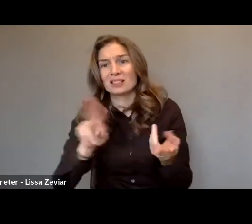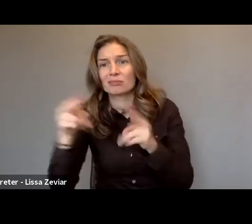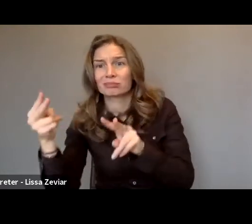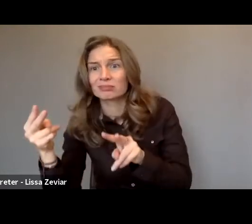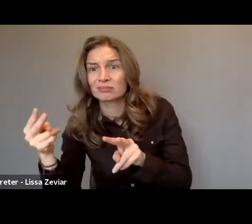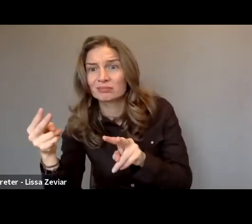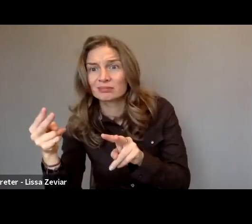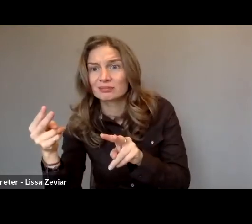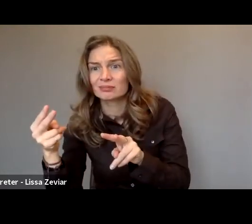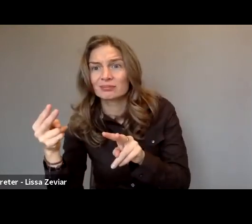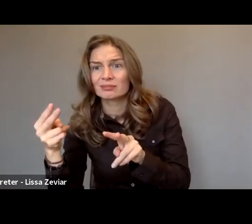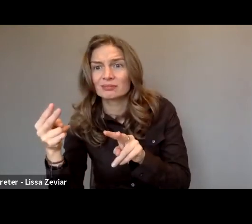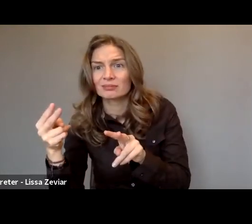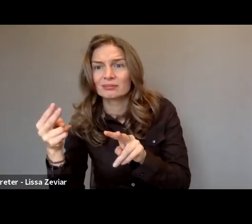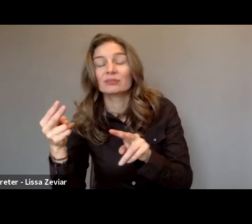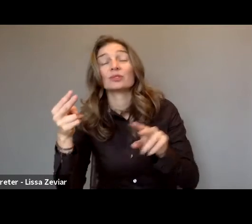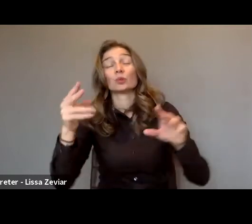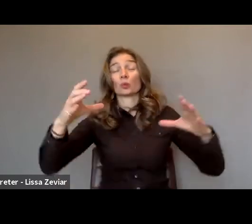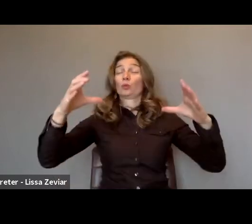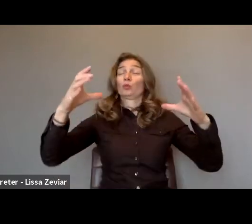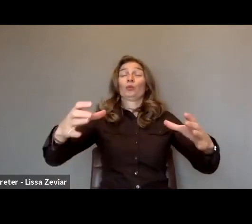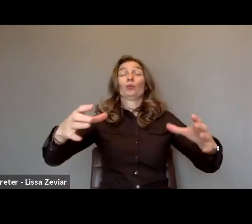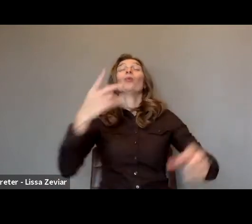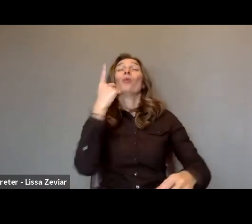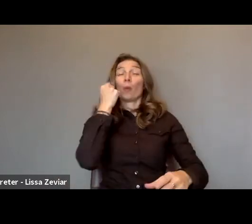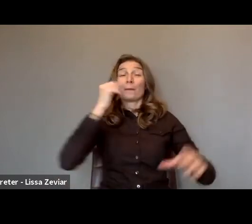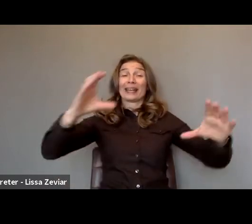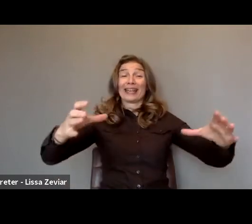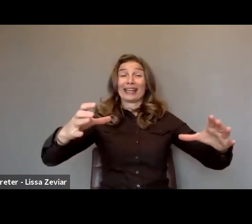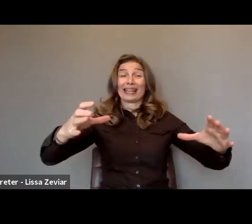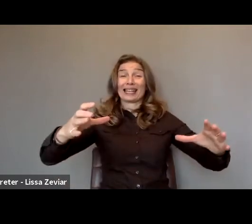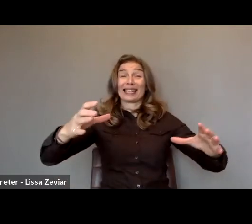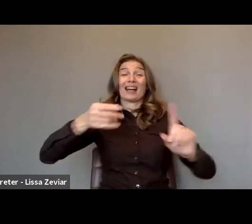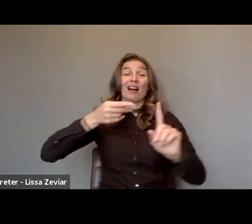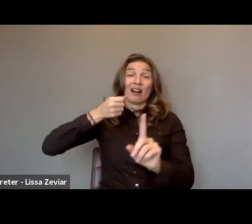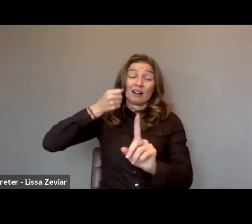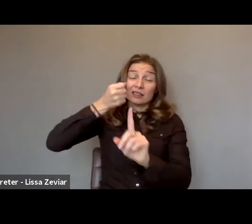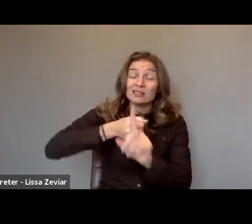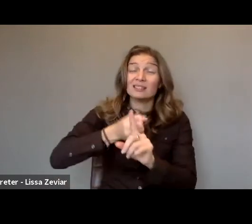When we look at the global population of people with disabilities,